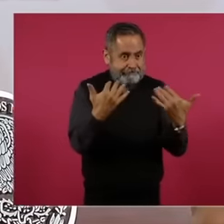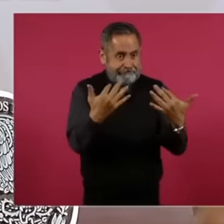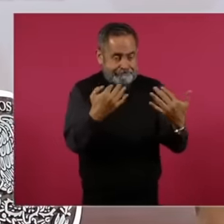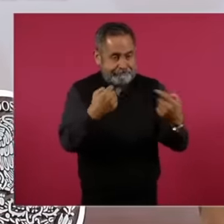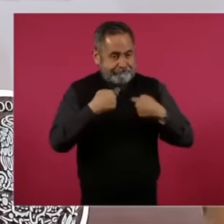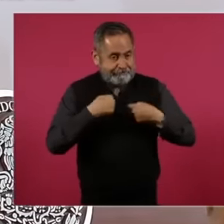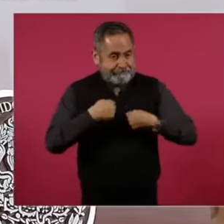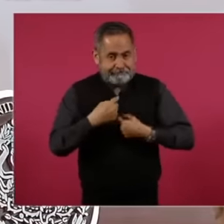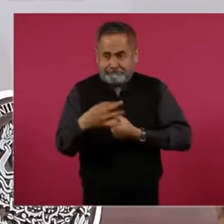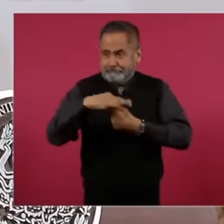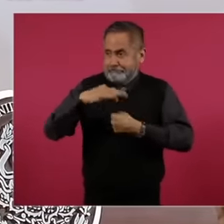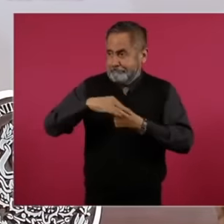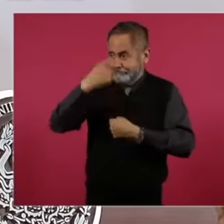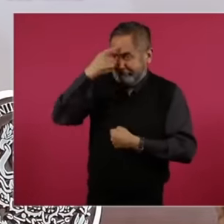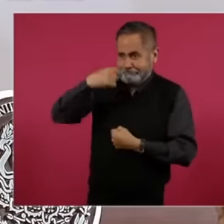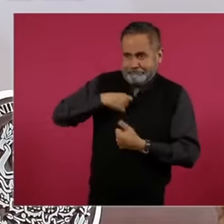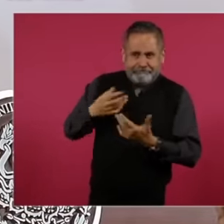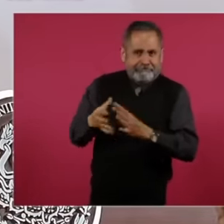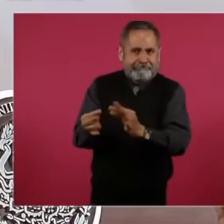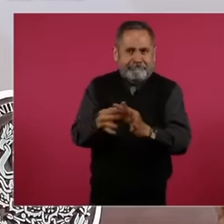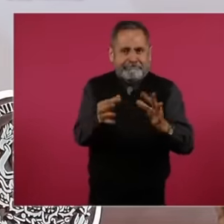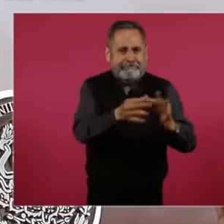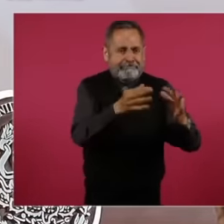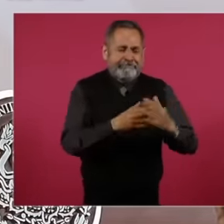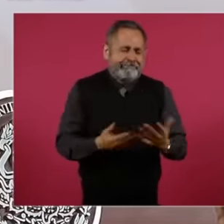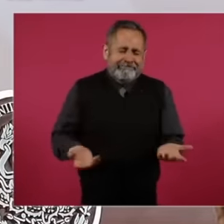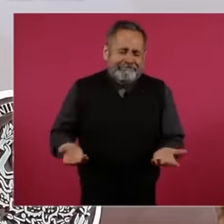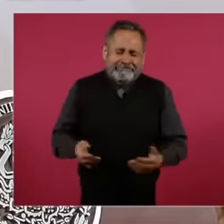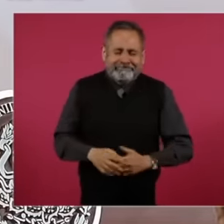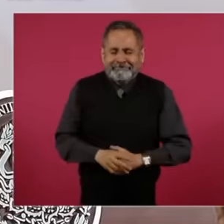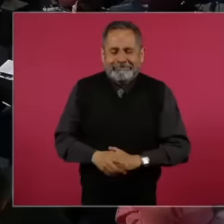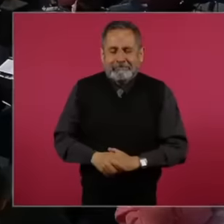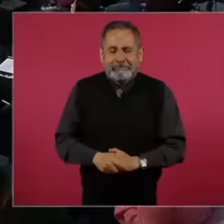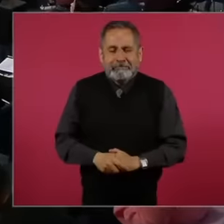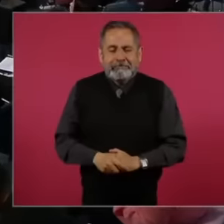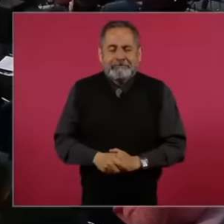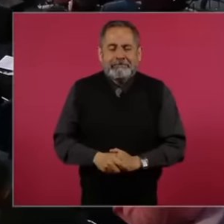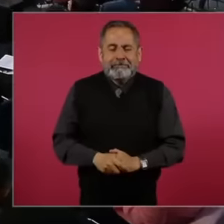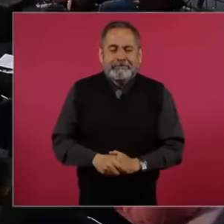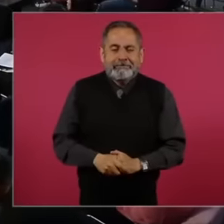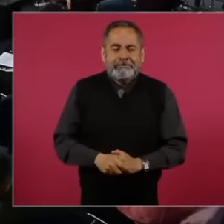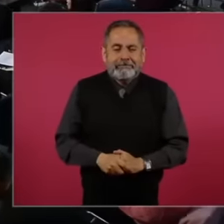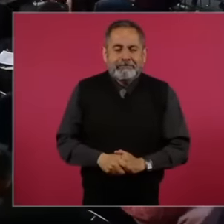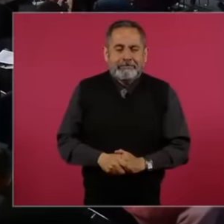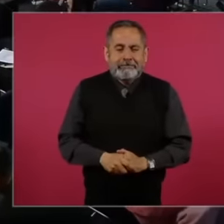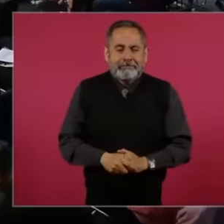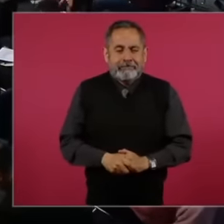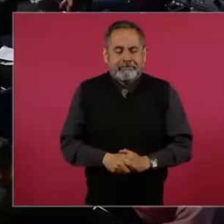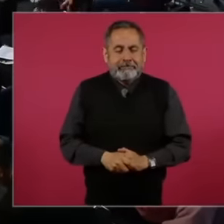voters, there is